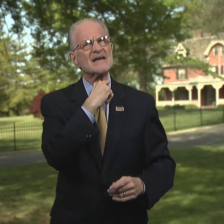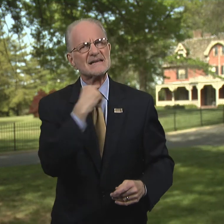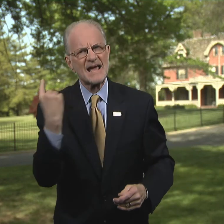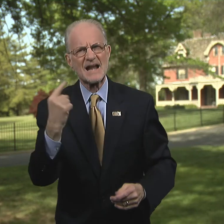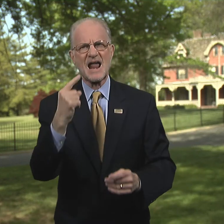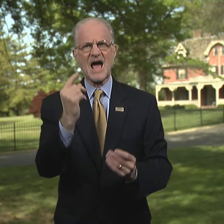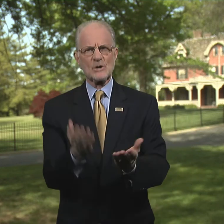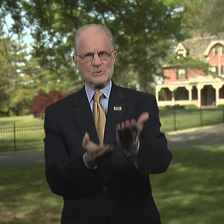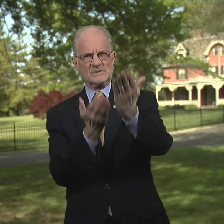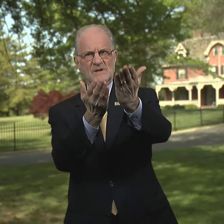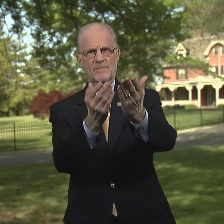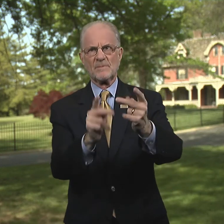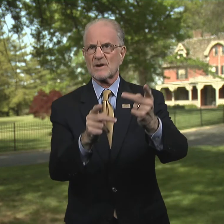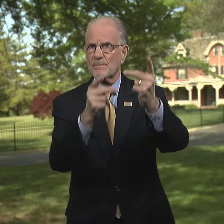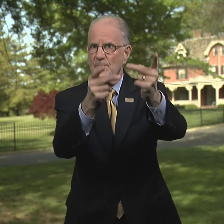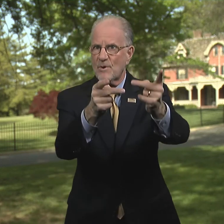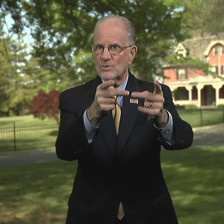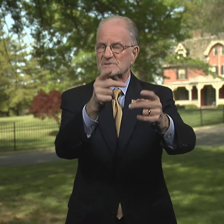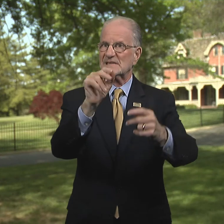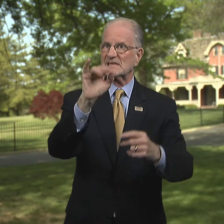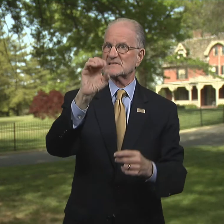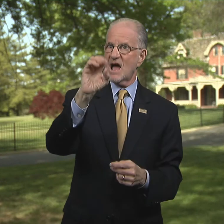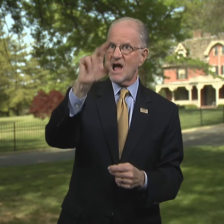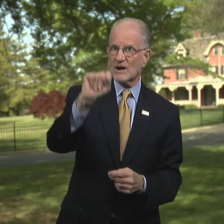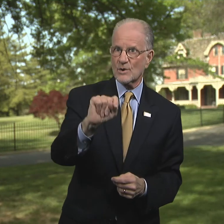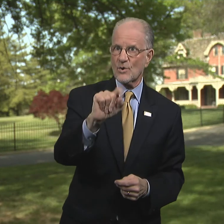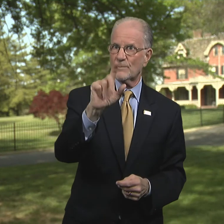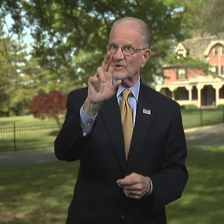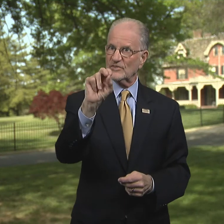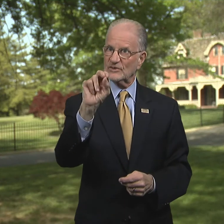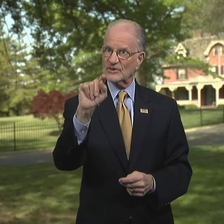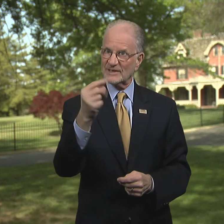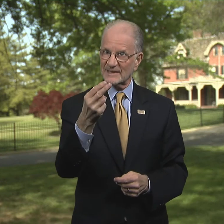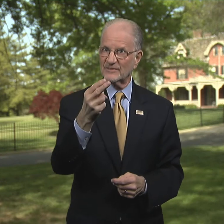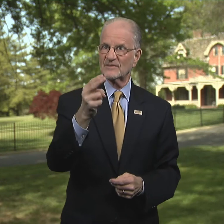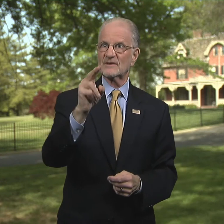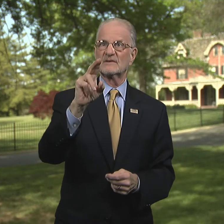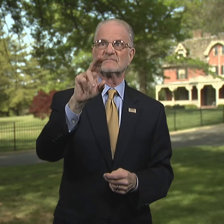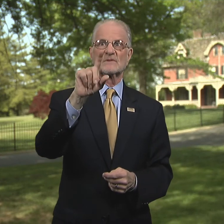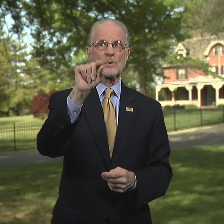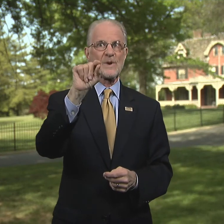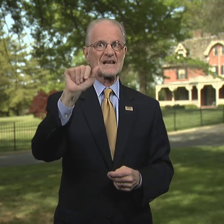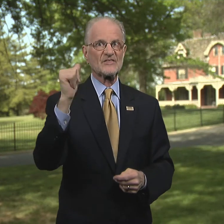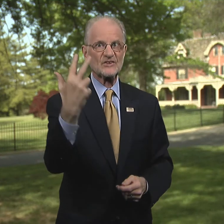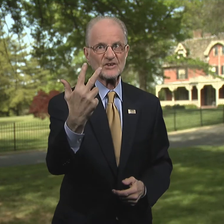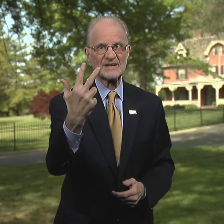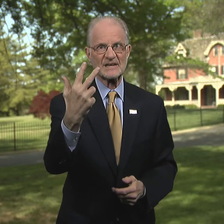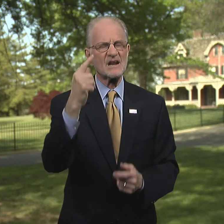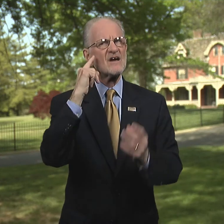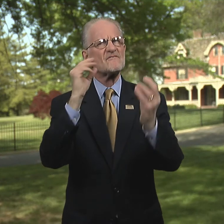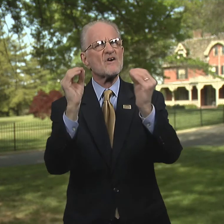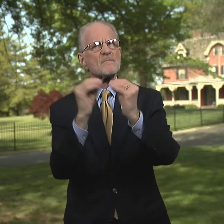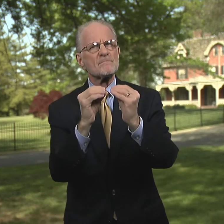The deadline to submit proposals is October 30, 2013.